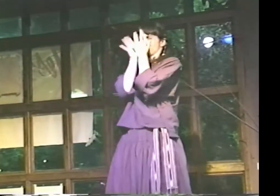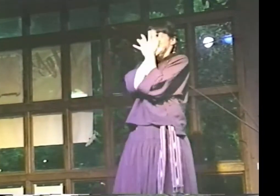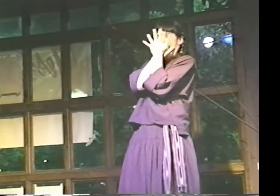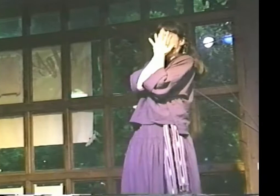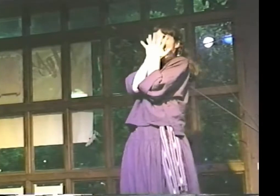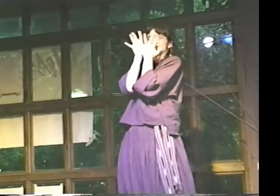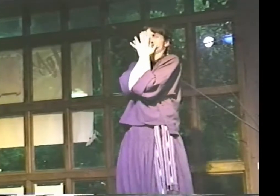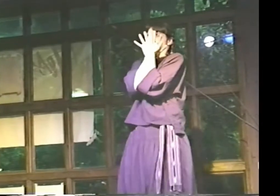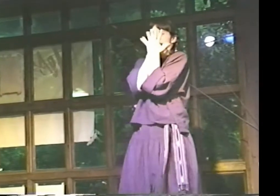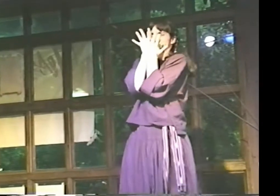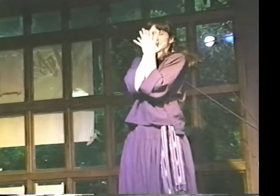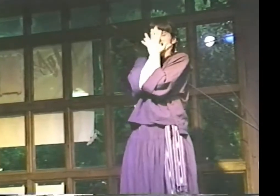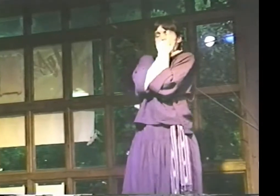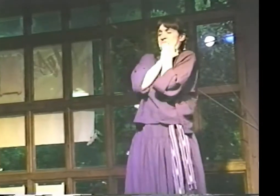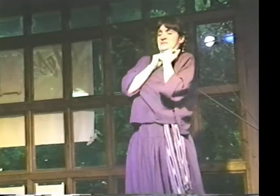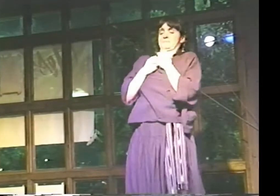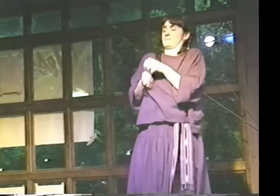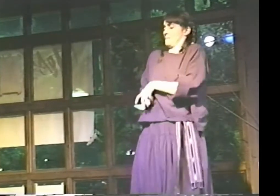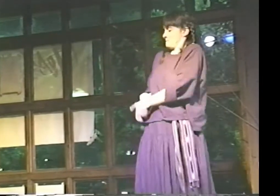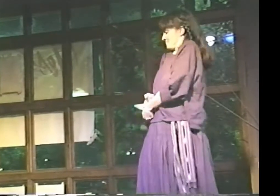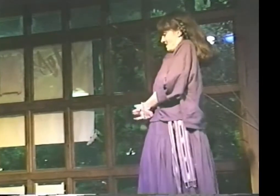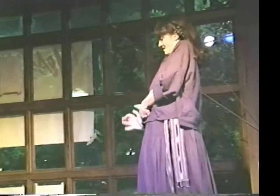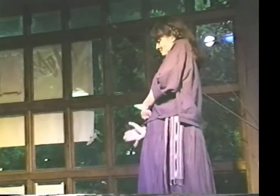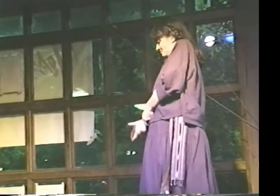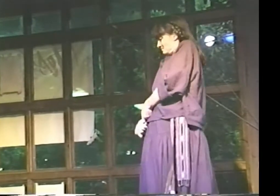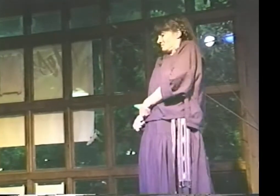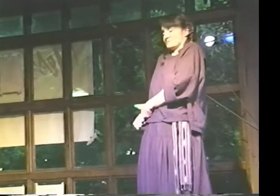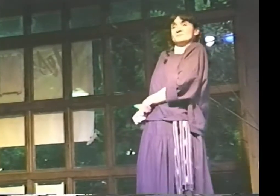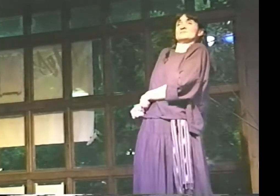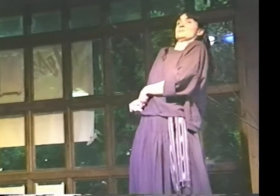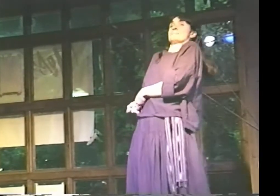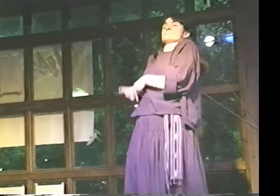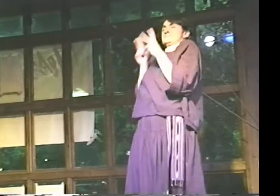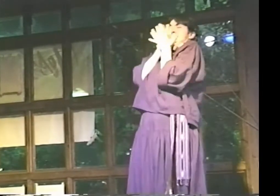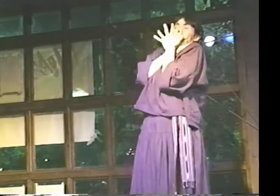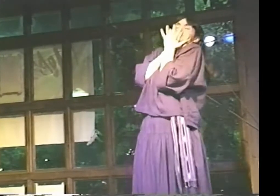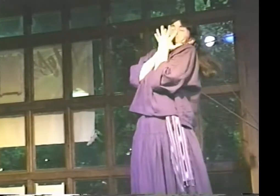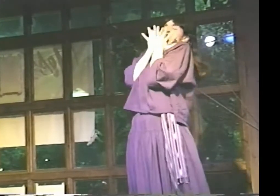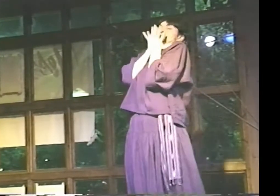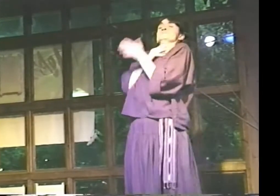"CROWDED WITH PEOPLE, A WOMAN HOLDING ONTO HER SON."